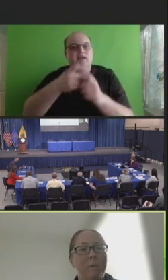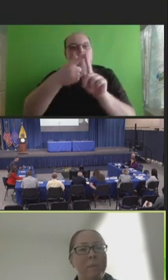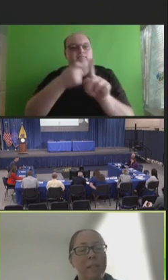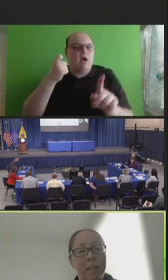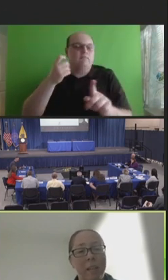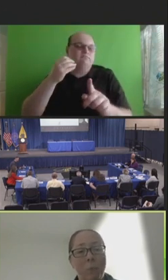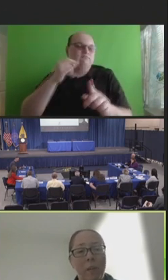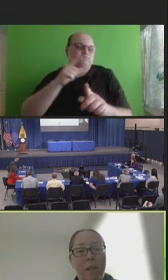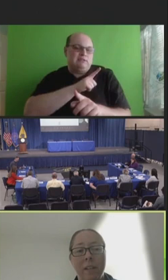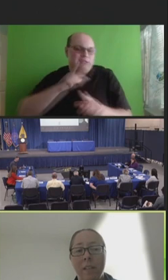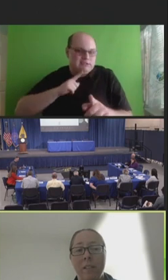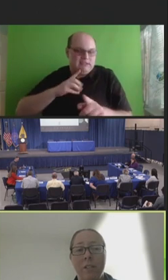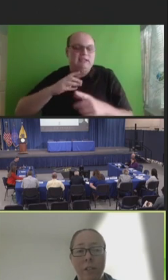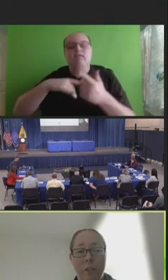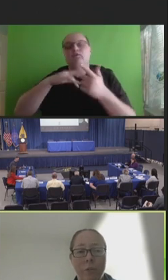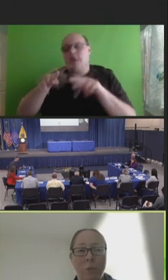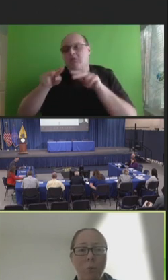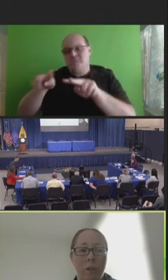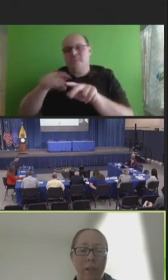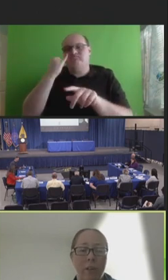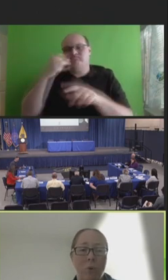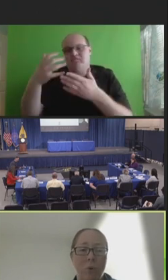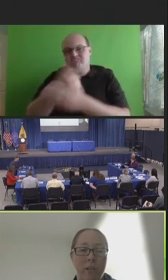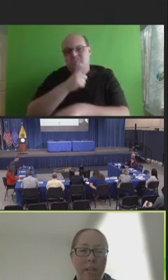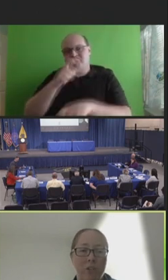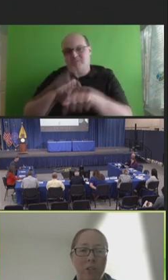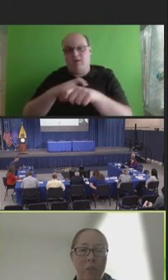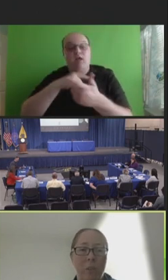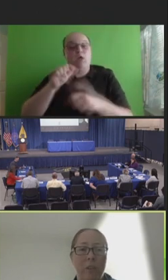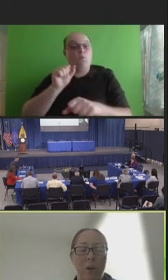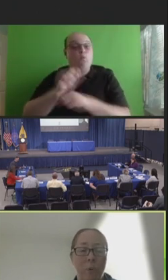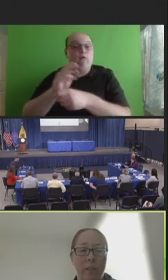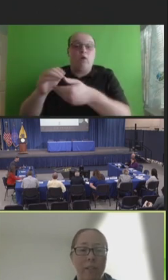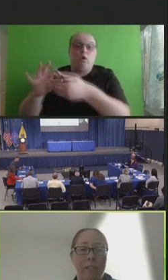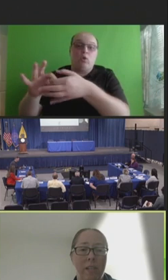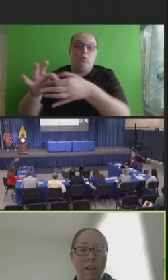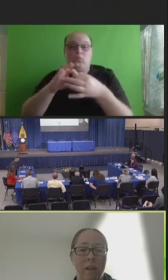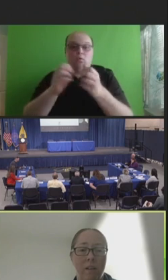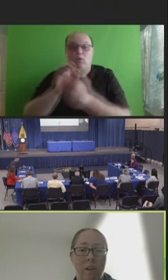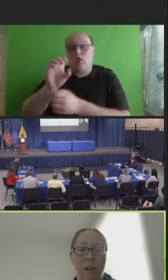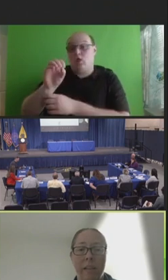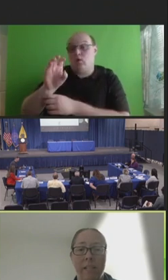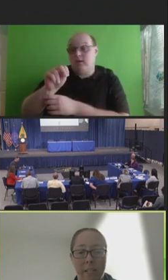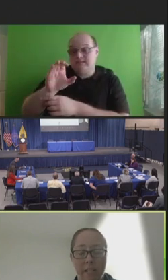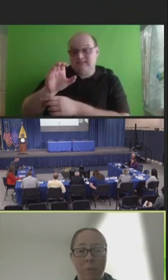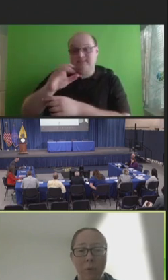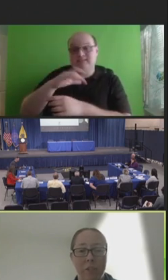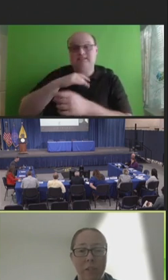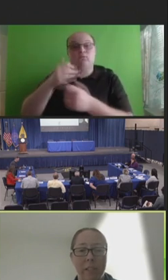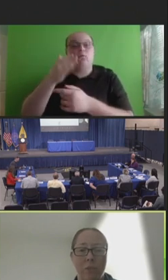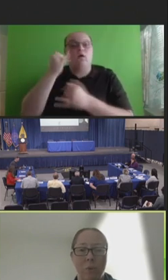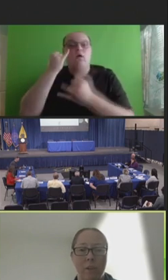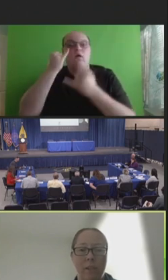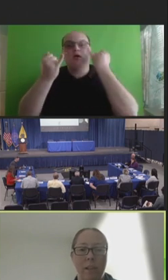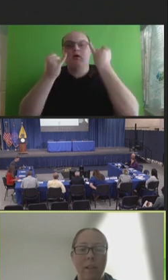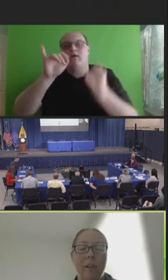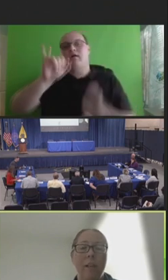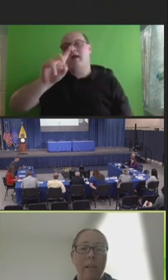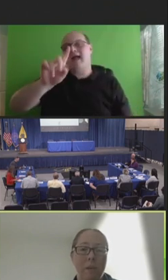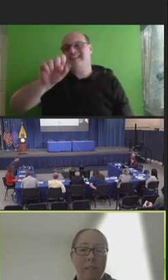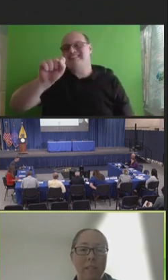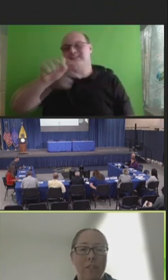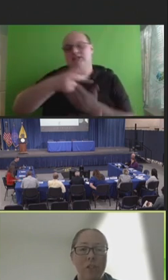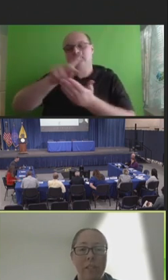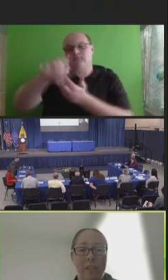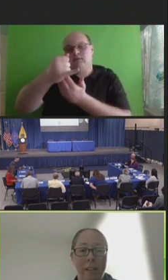Second, we continue to work in coordination with ONC on our IDEAS Project or the Immunization